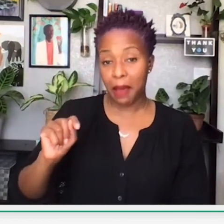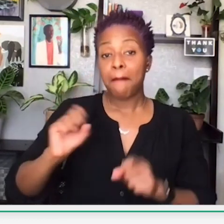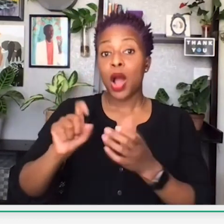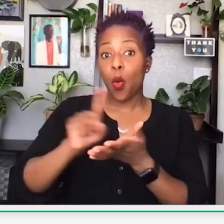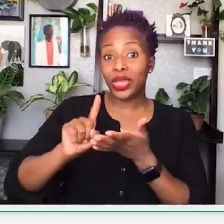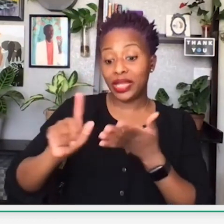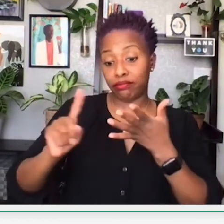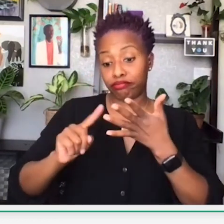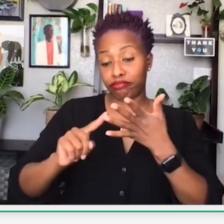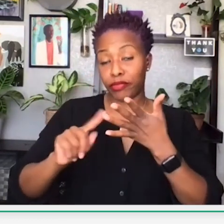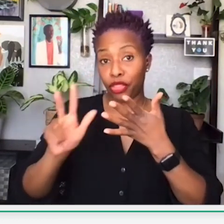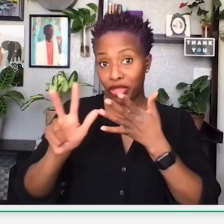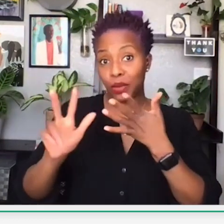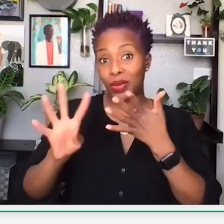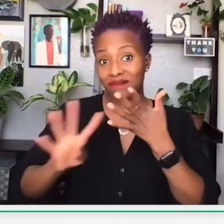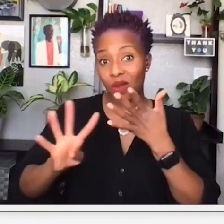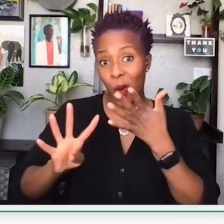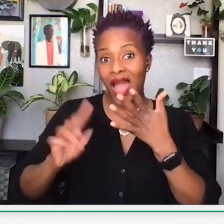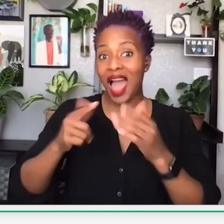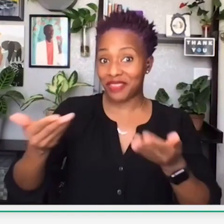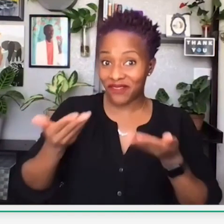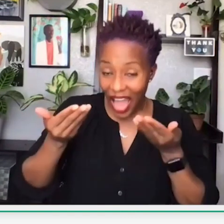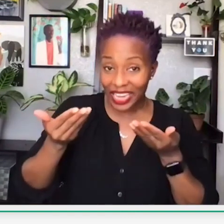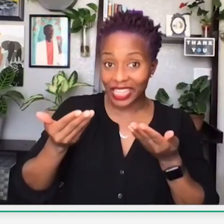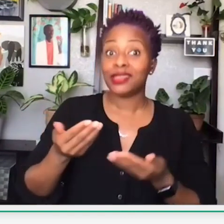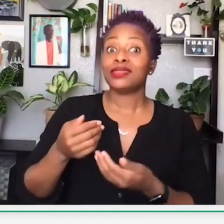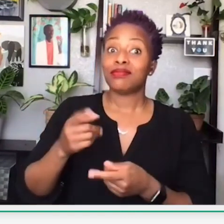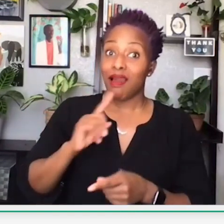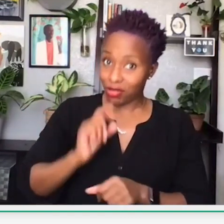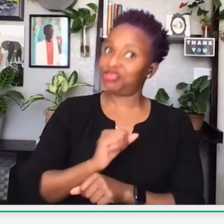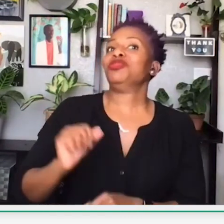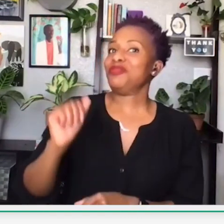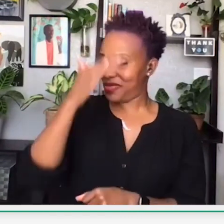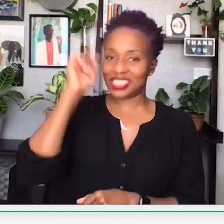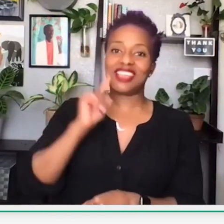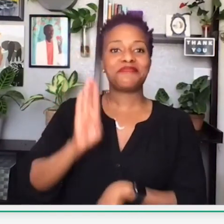we will have Ritchie Bryant. The following weeks, the 3rd and 4th weeks,